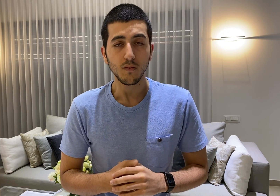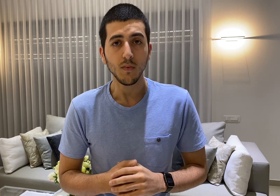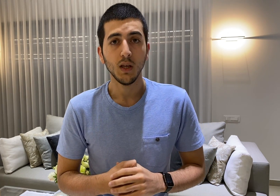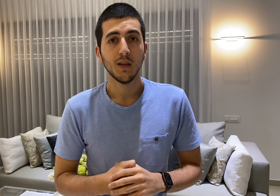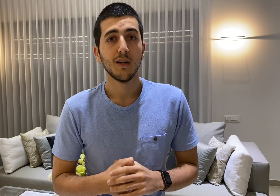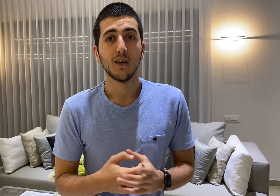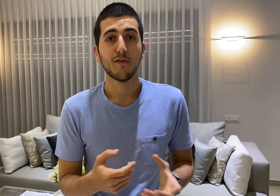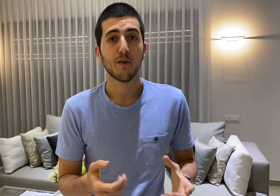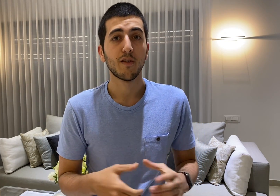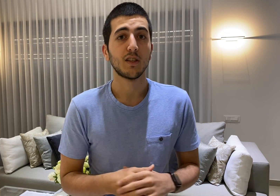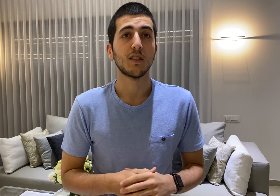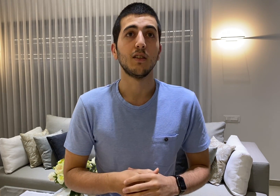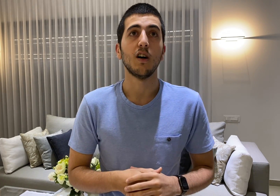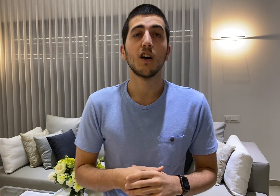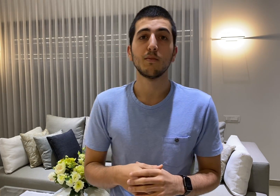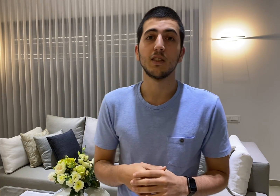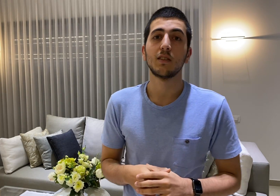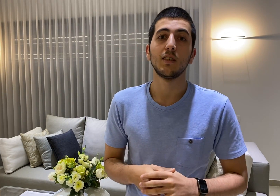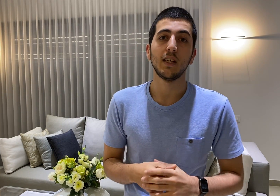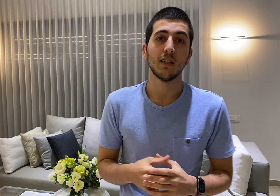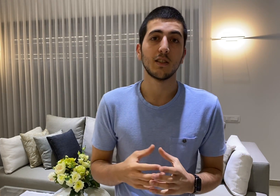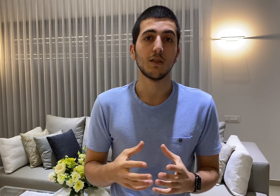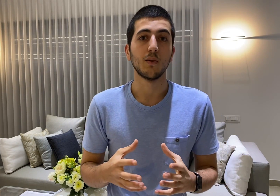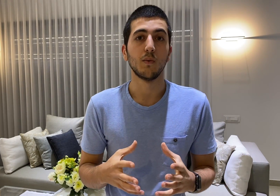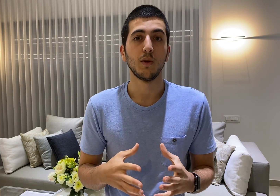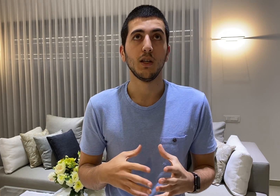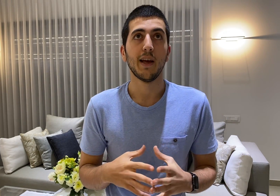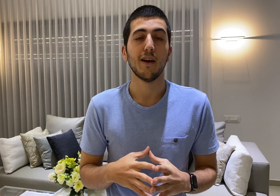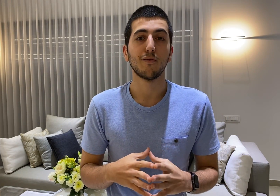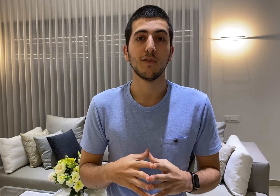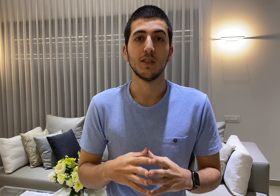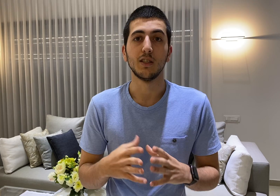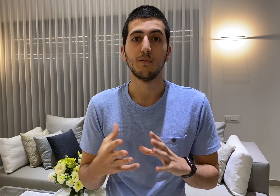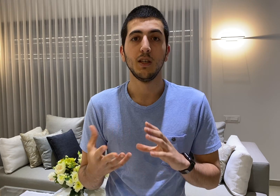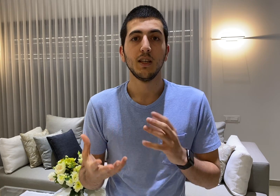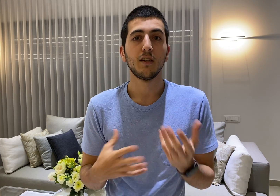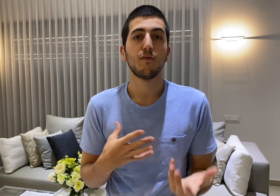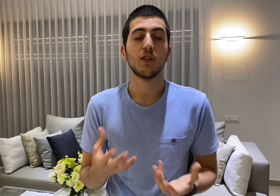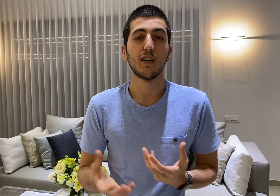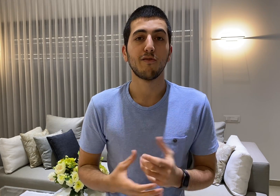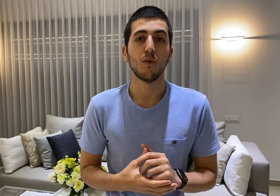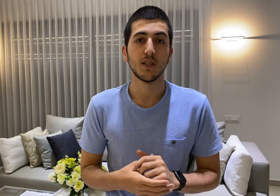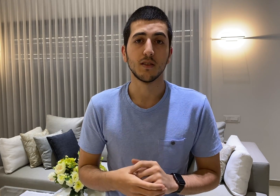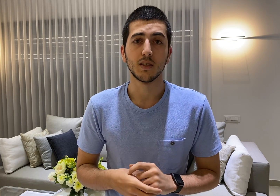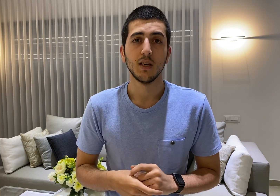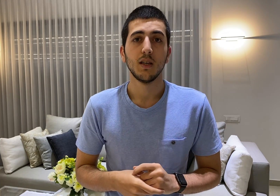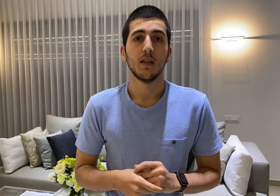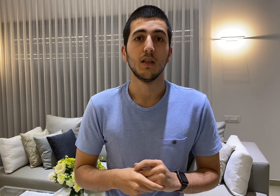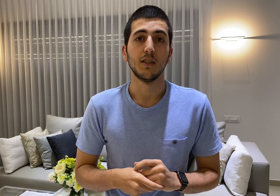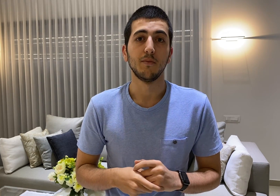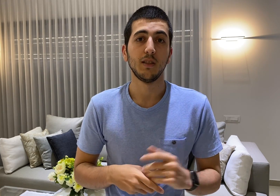further it can augment the data so we have different kind of noises in the